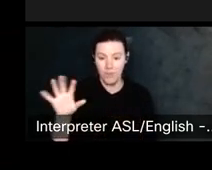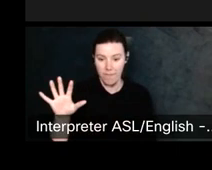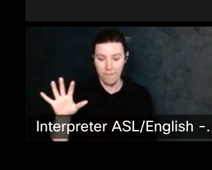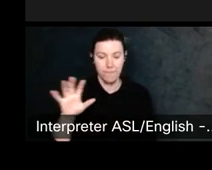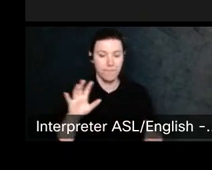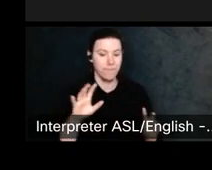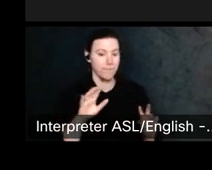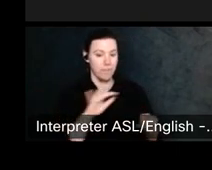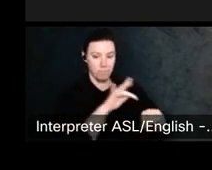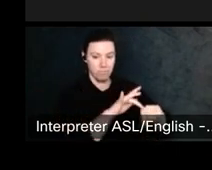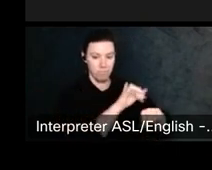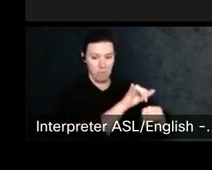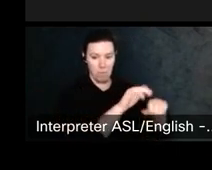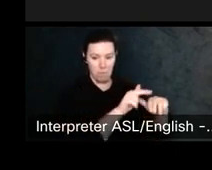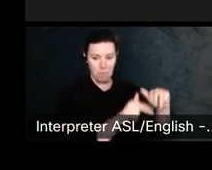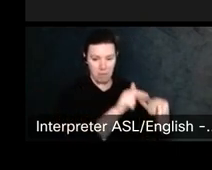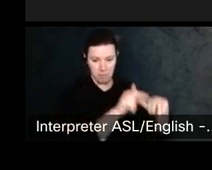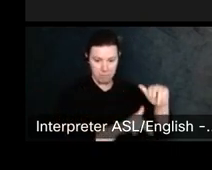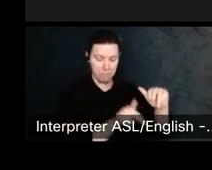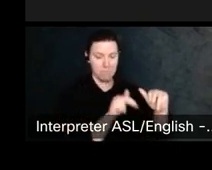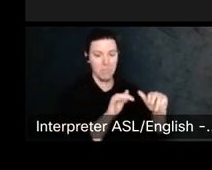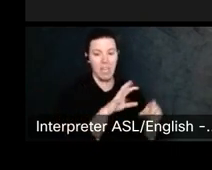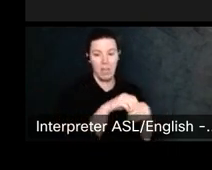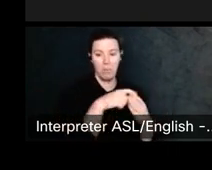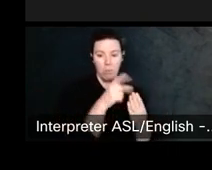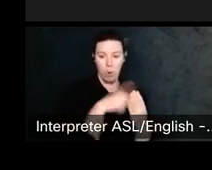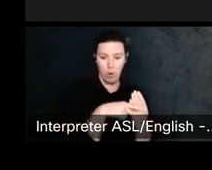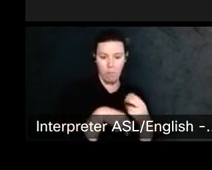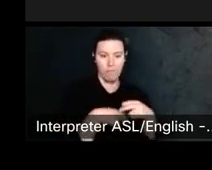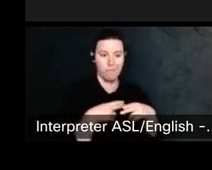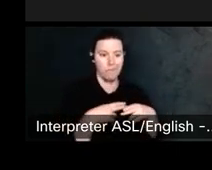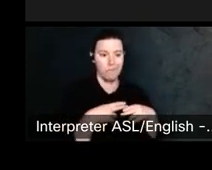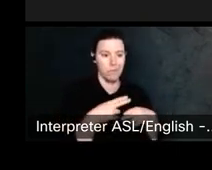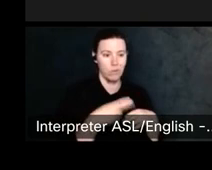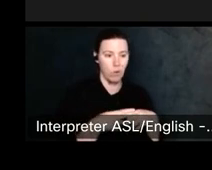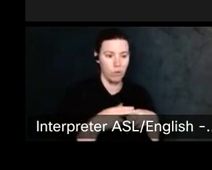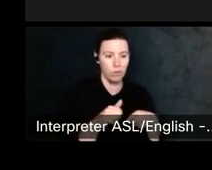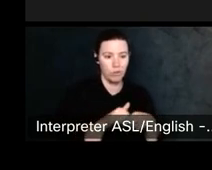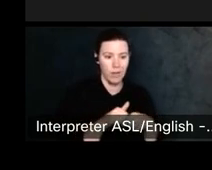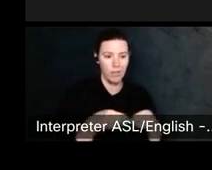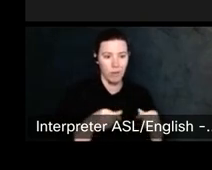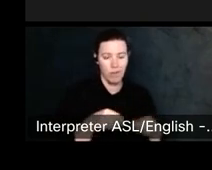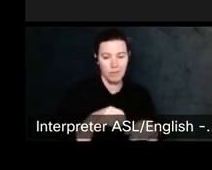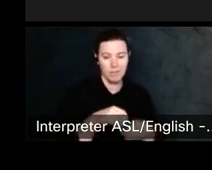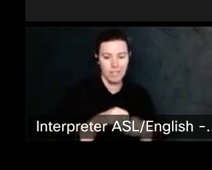He spent 7 days in residence, working with a partner to create a basic schematic of his proposed exhibit.